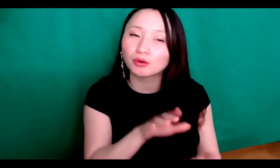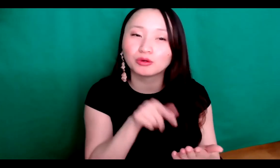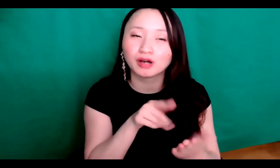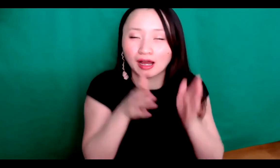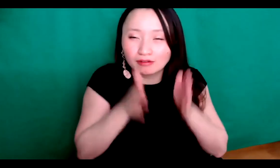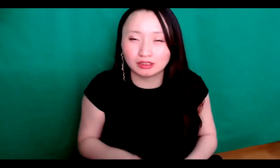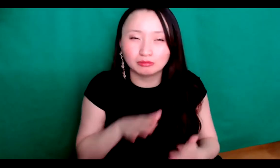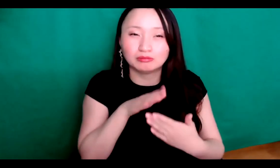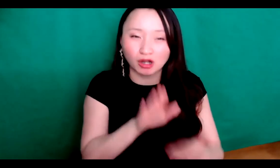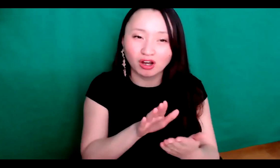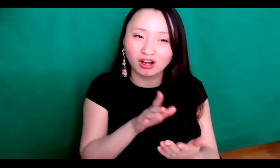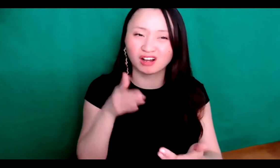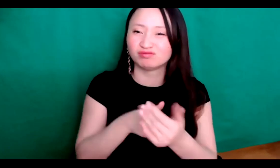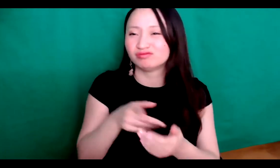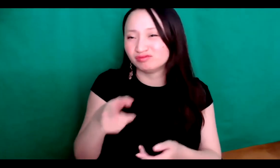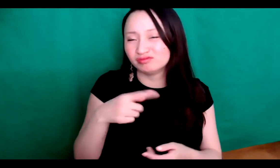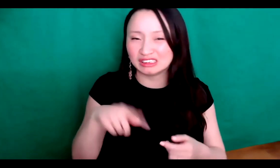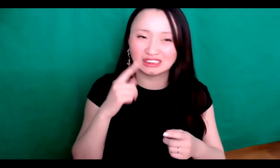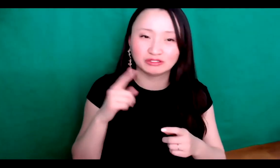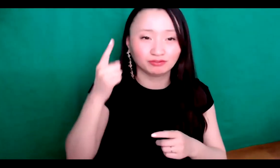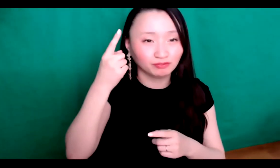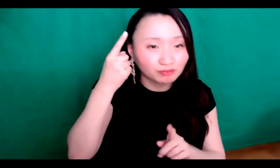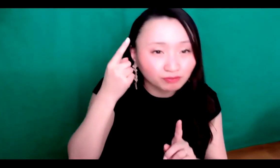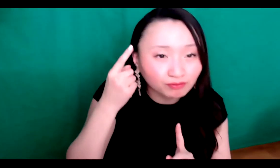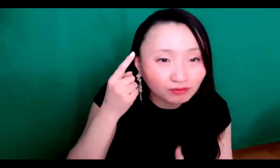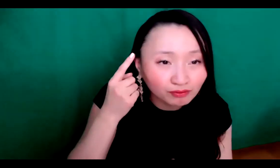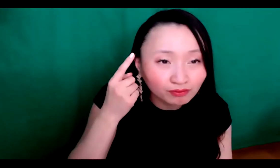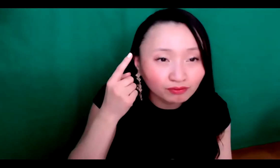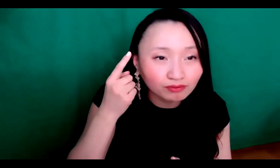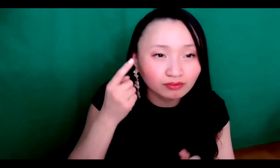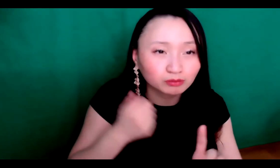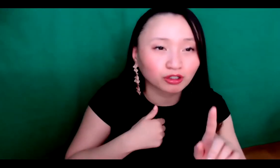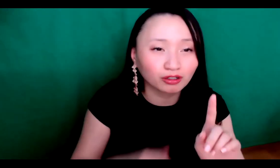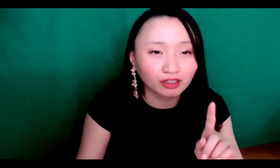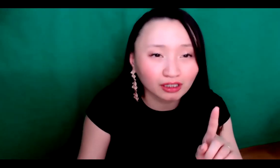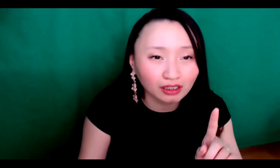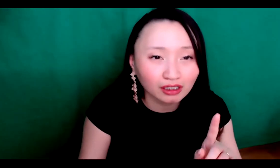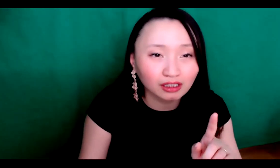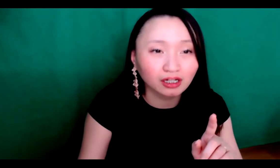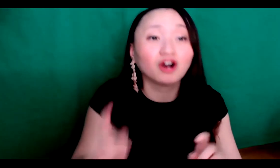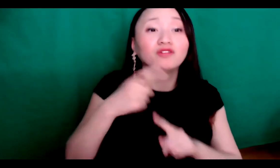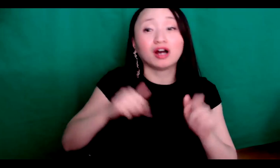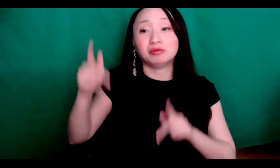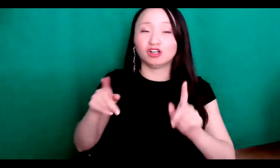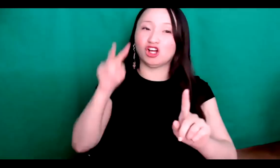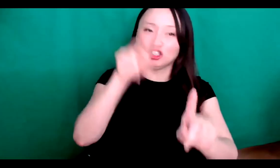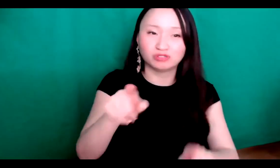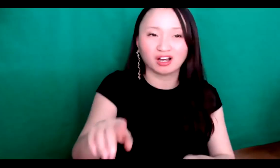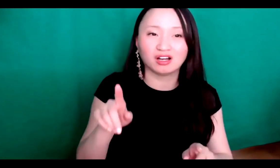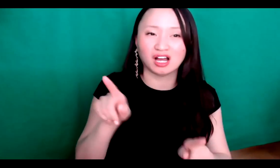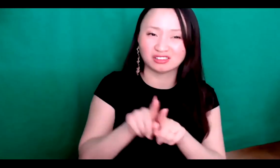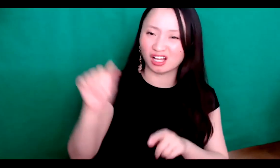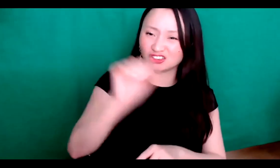This just small everyday approach for Hold on one second, from other people